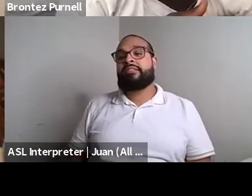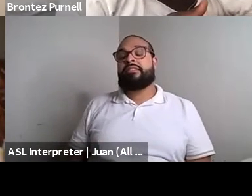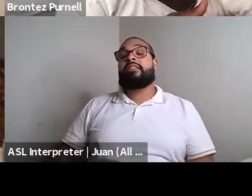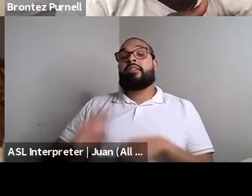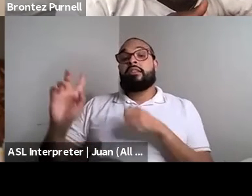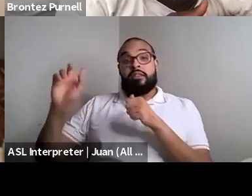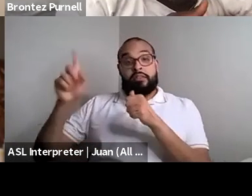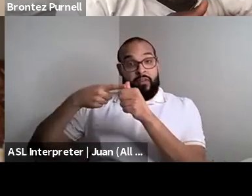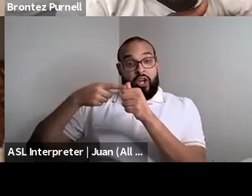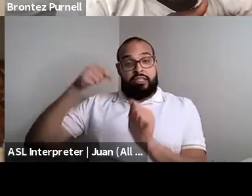Kenyon Farrow (he/him/his): This question is about